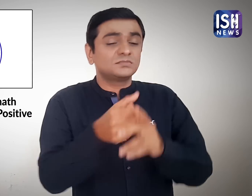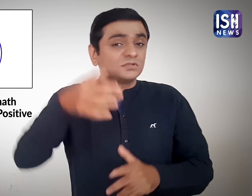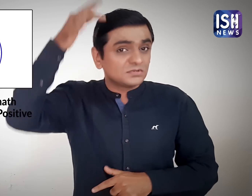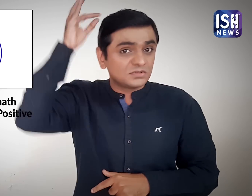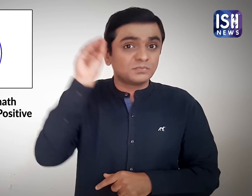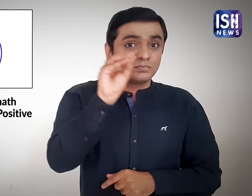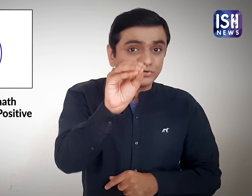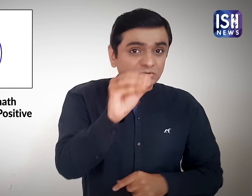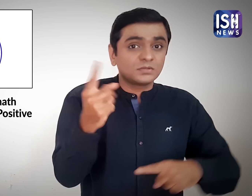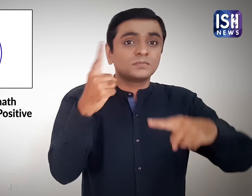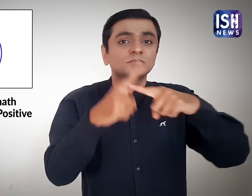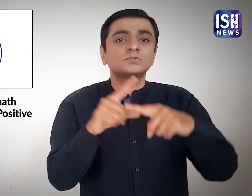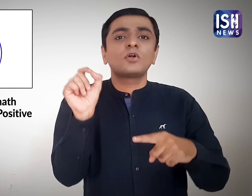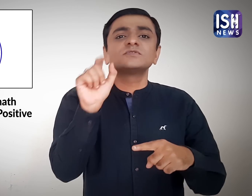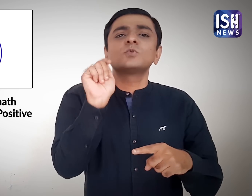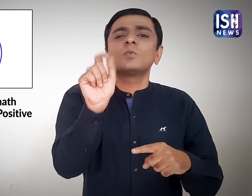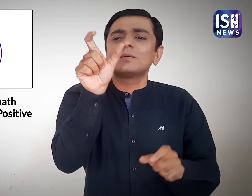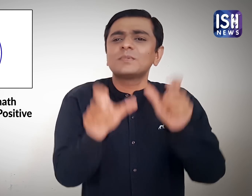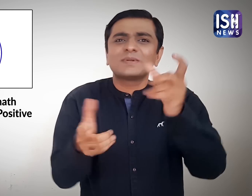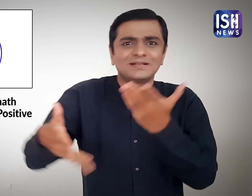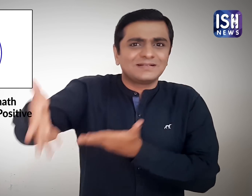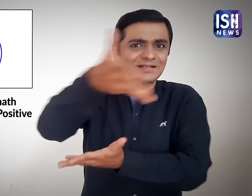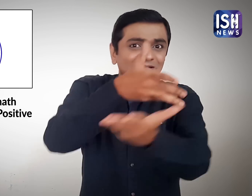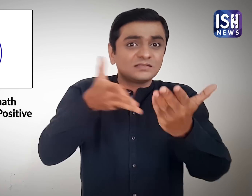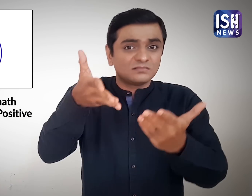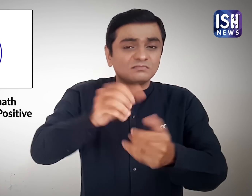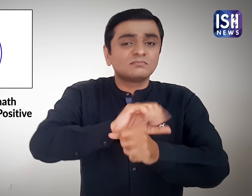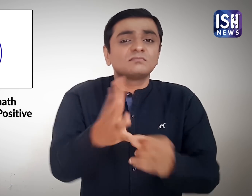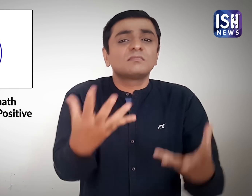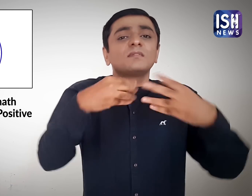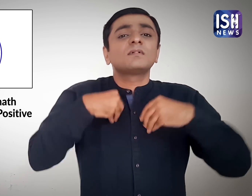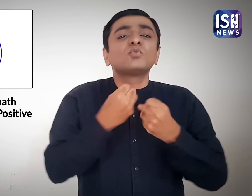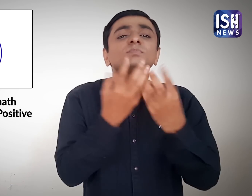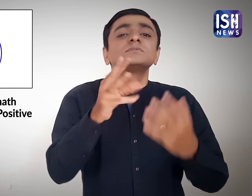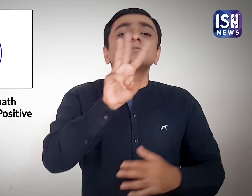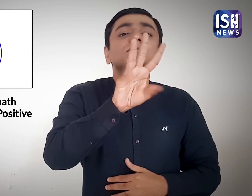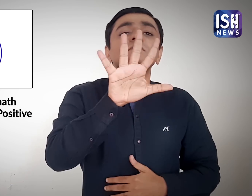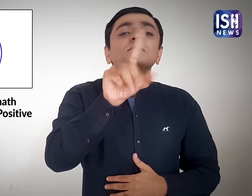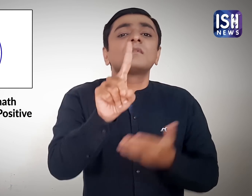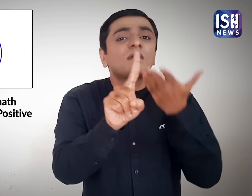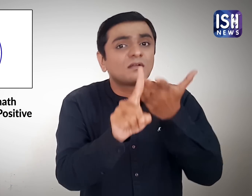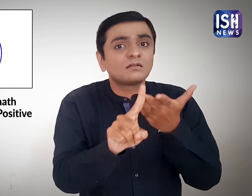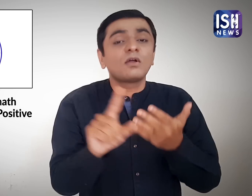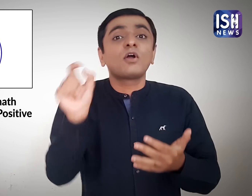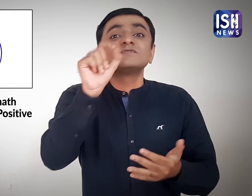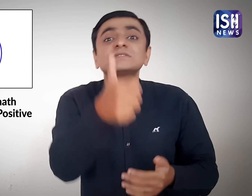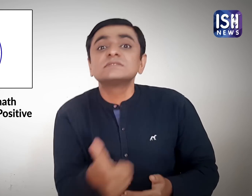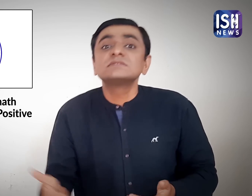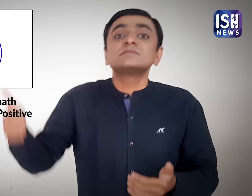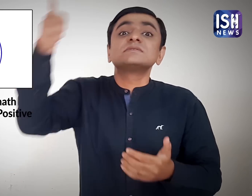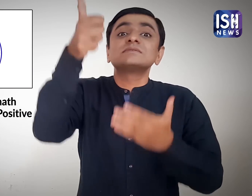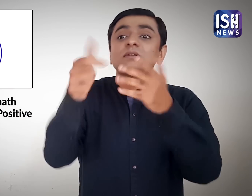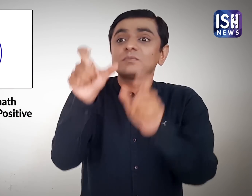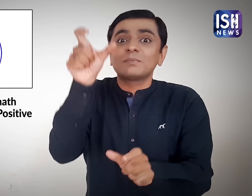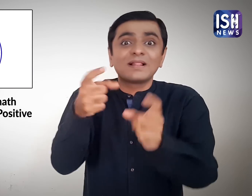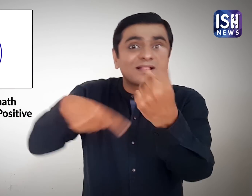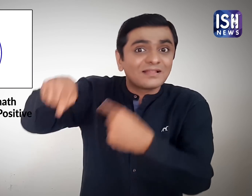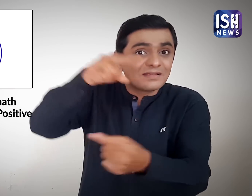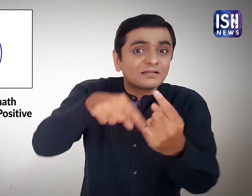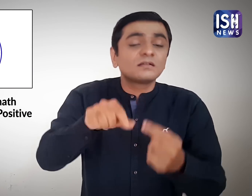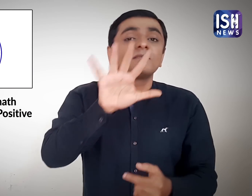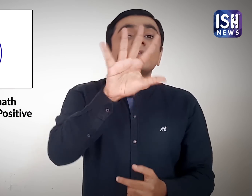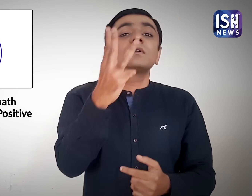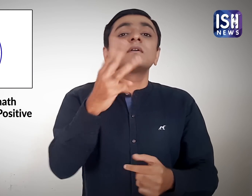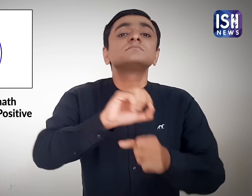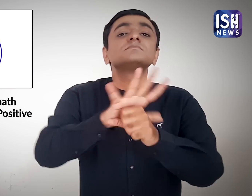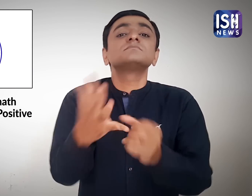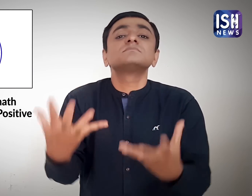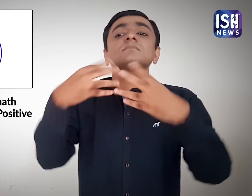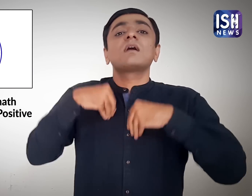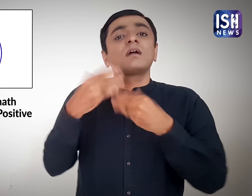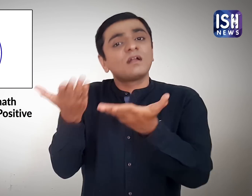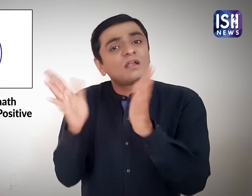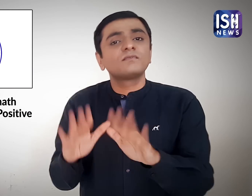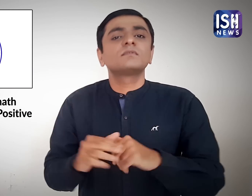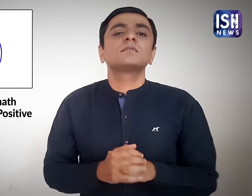351 temple servitors and 53 officials of the Jagannath temple have tested positive for COVID-19.